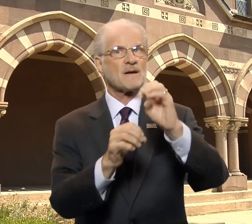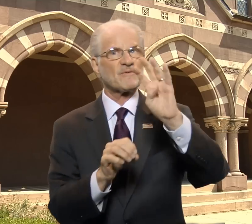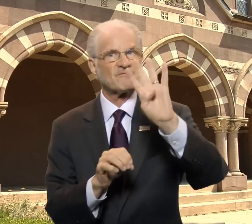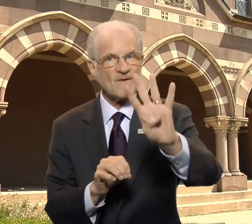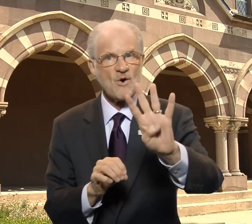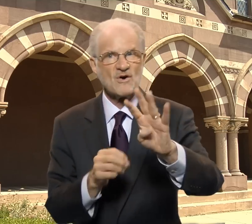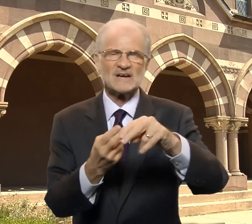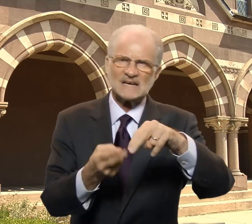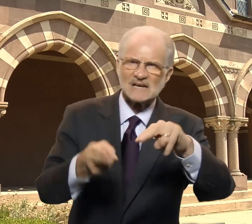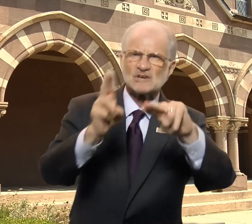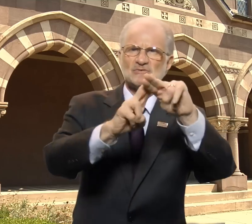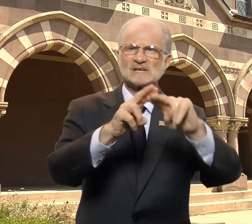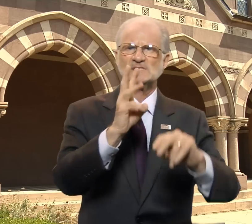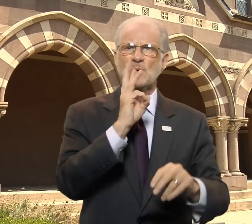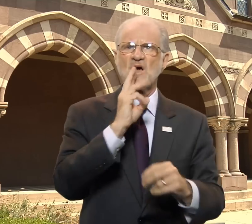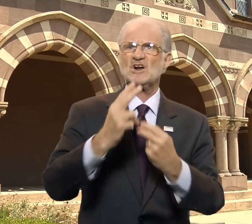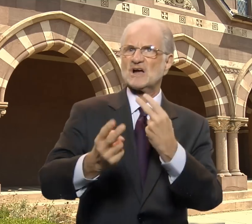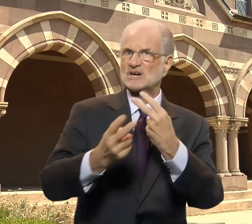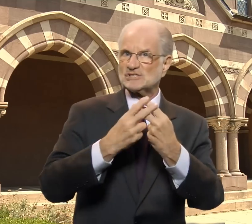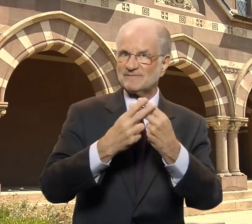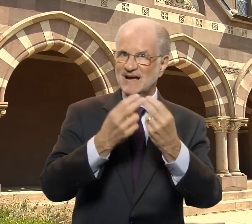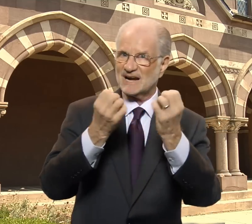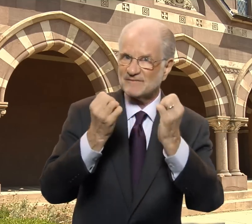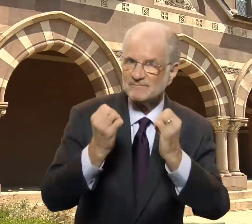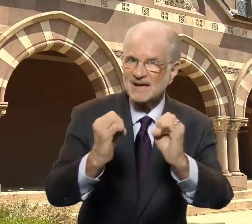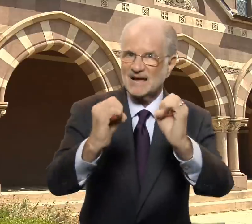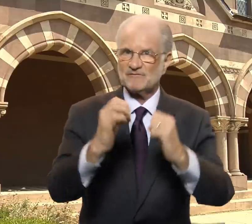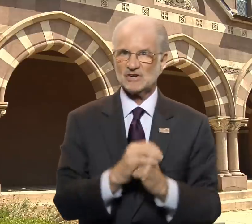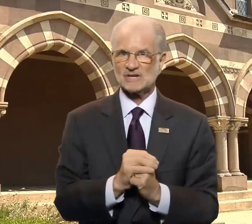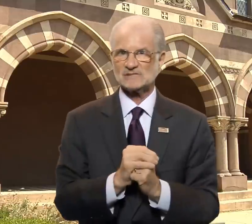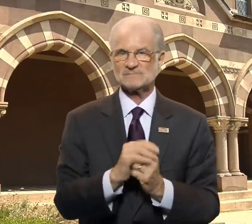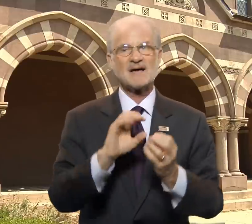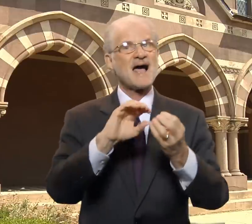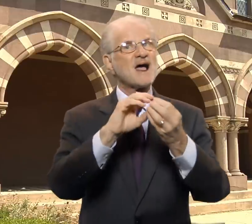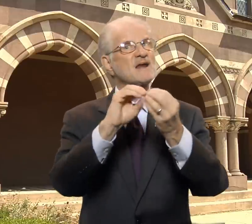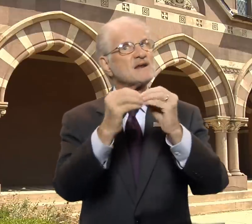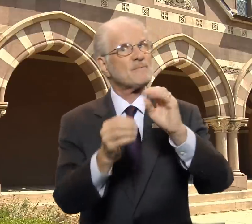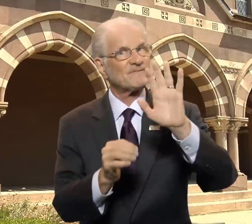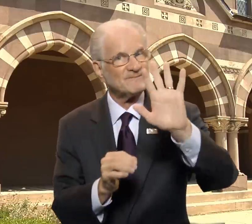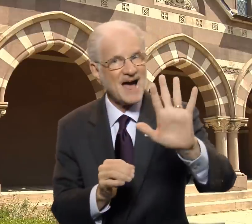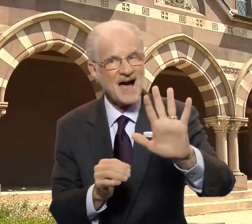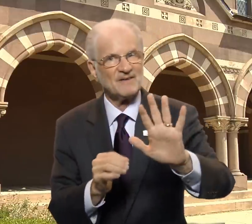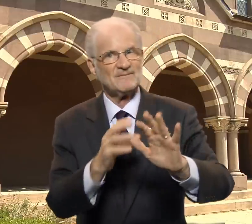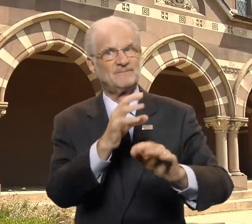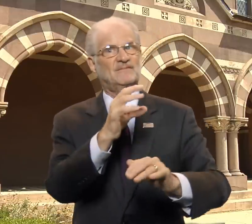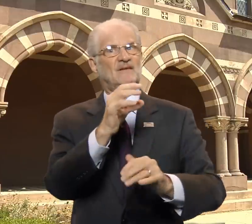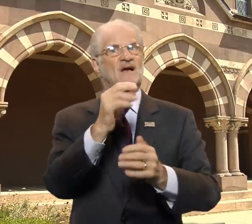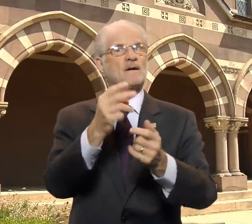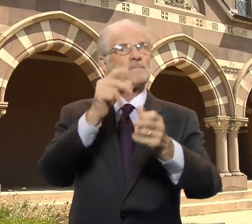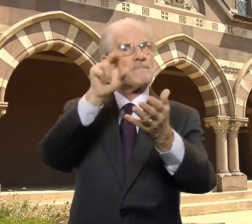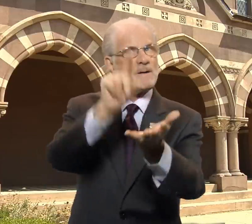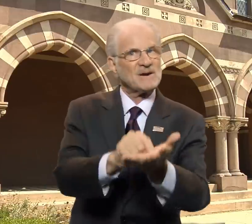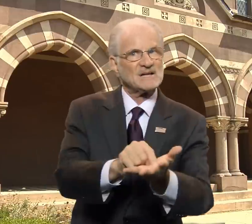4) Increase water conservation efforts.